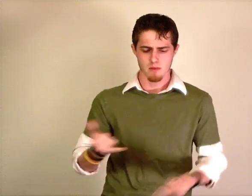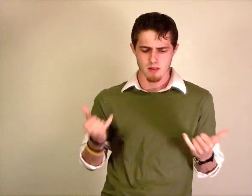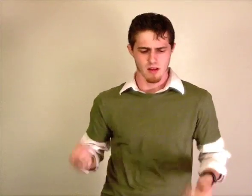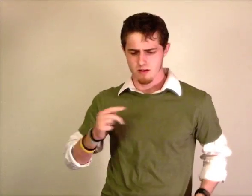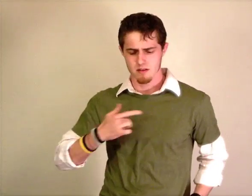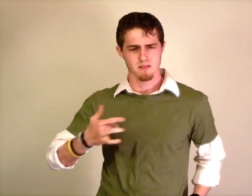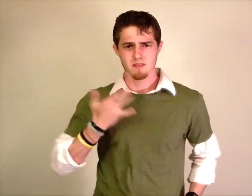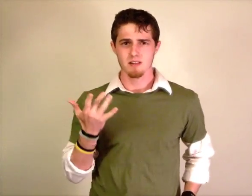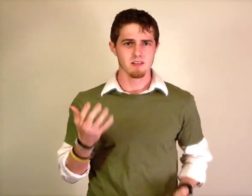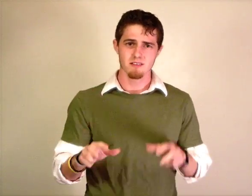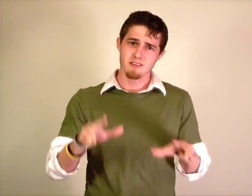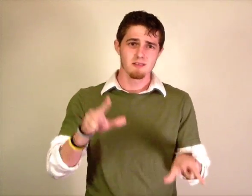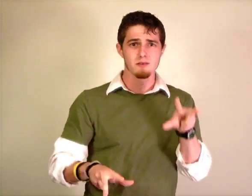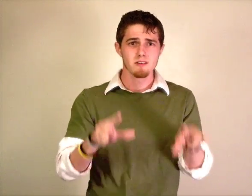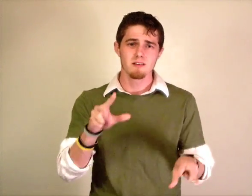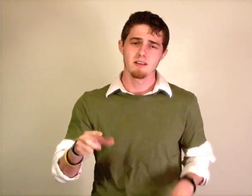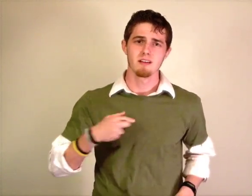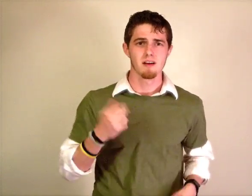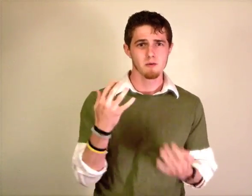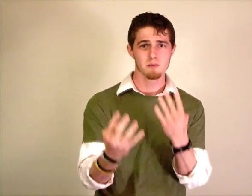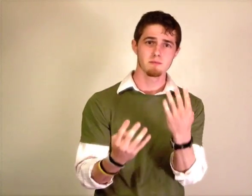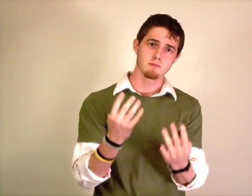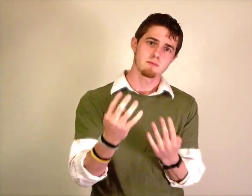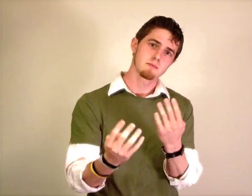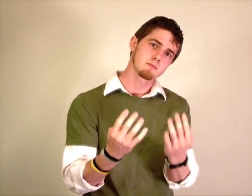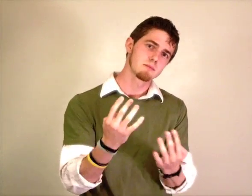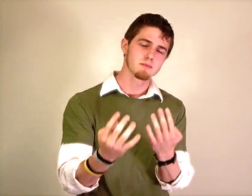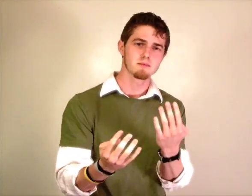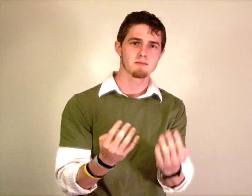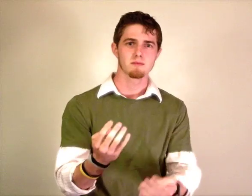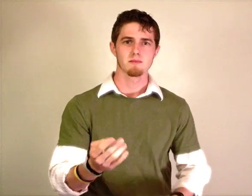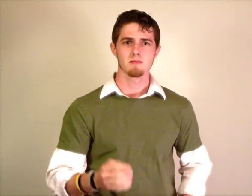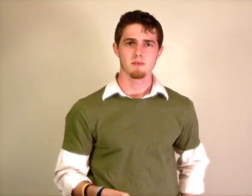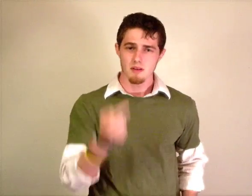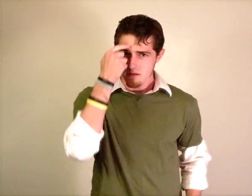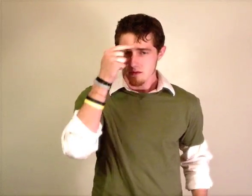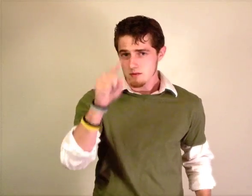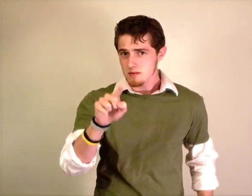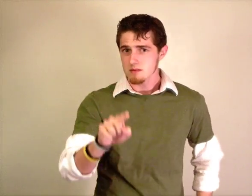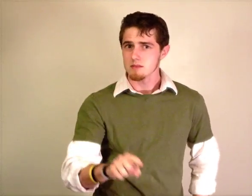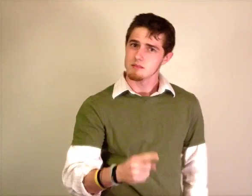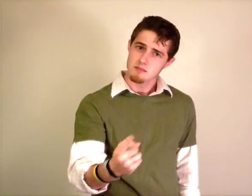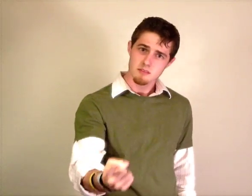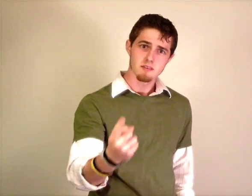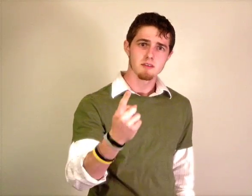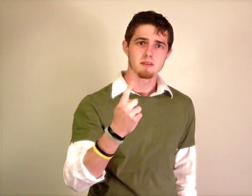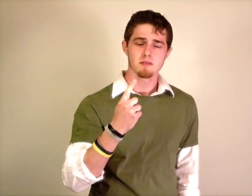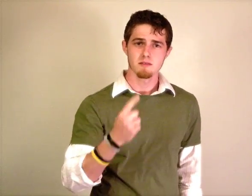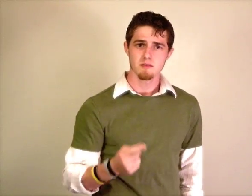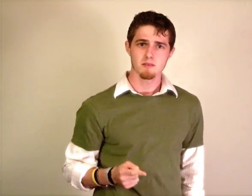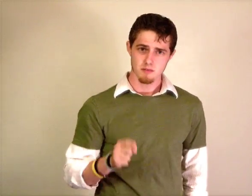It's awkward and silent NOW I FEEL AWKWARD As I wait for you to say I WAIT What I need to hear now FOR-YOU TELL-ME